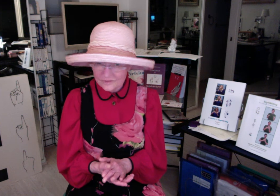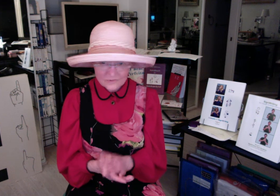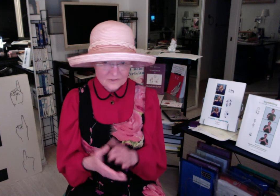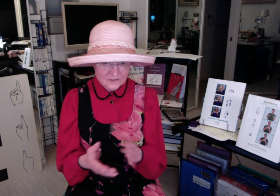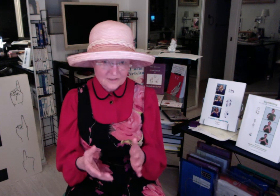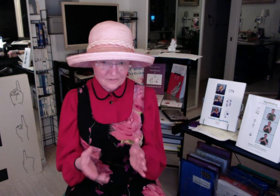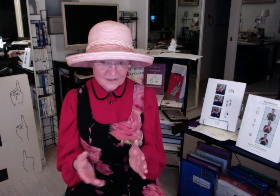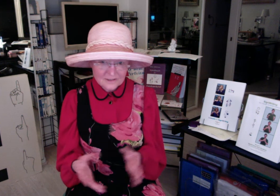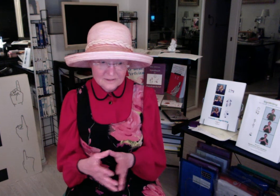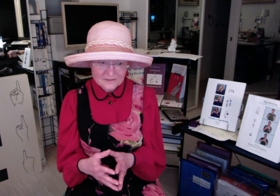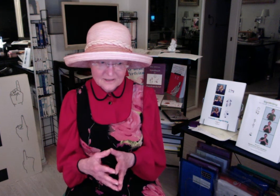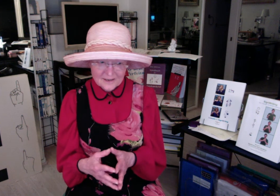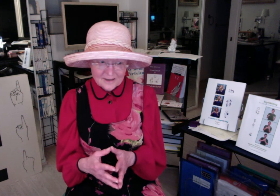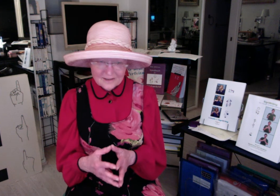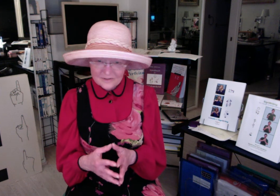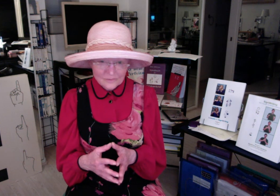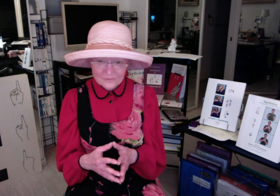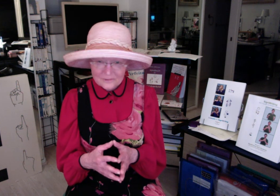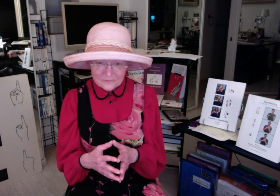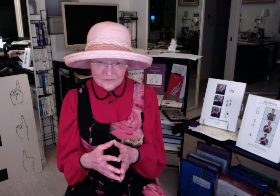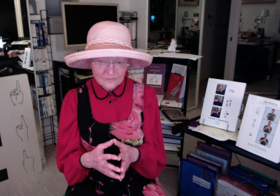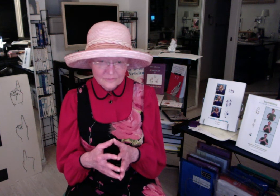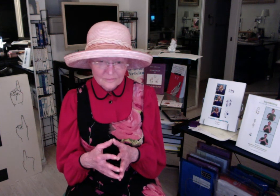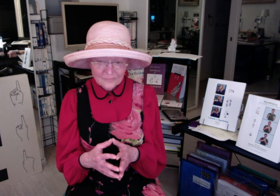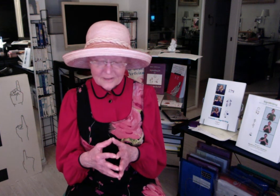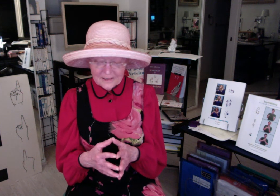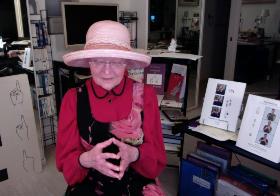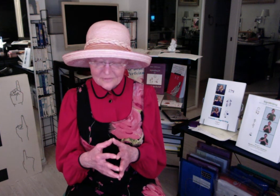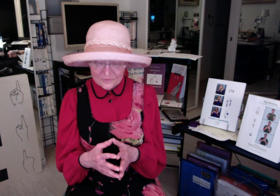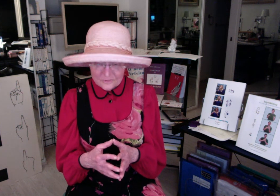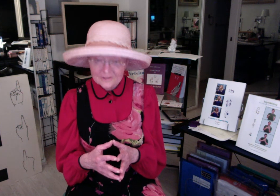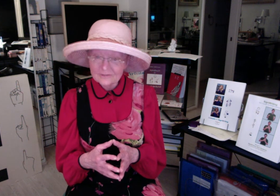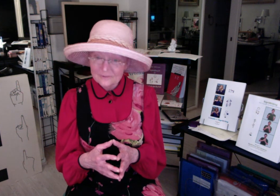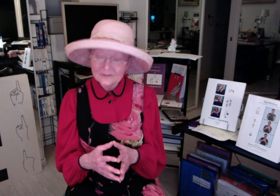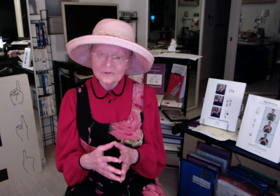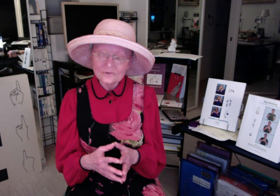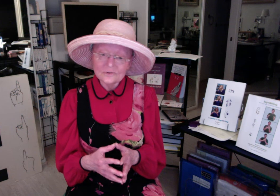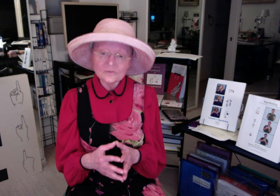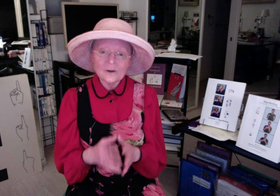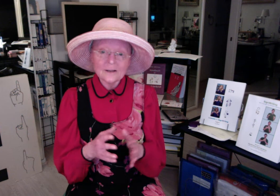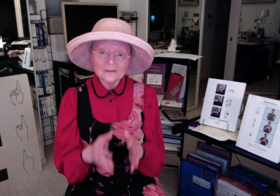what SignWriting is, is only useful if it's really really used by a lot of